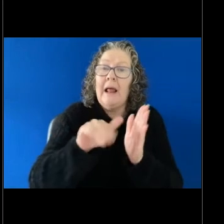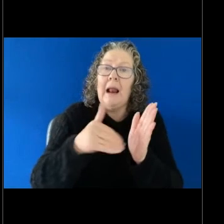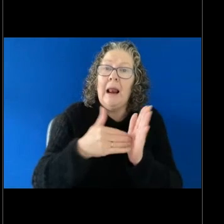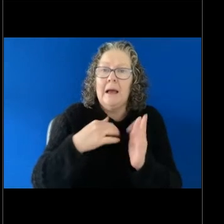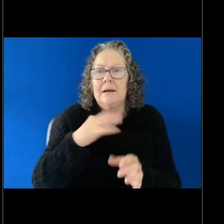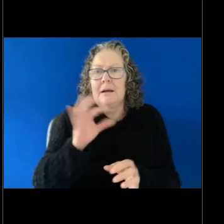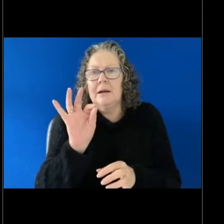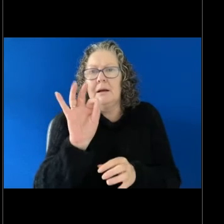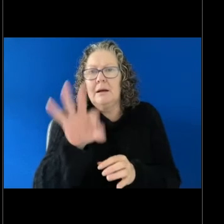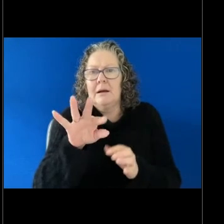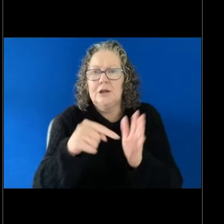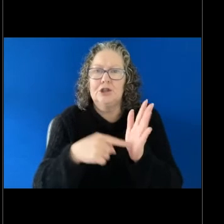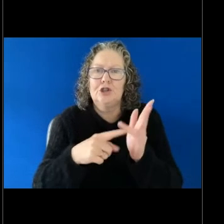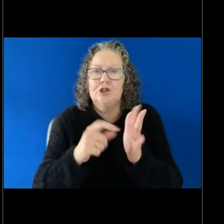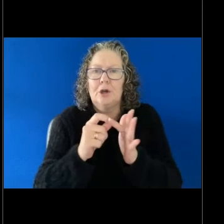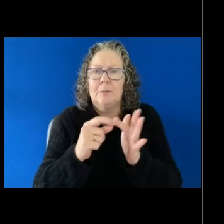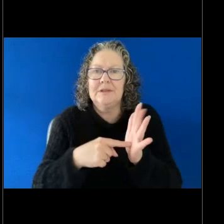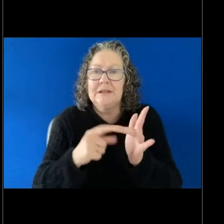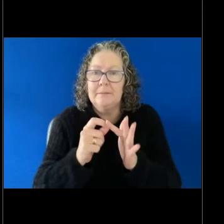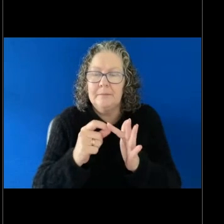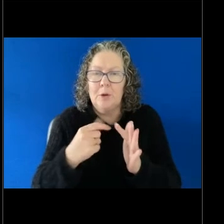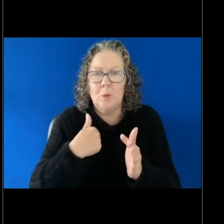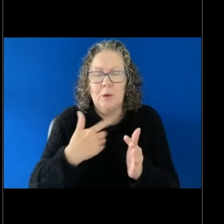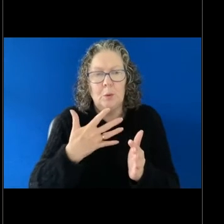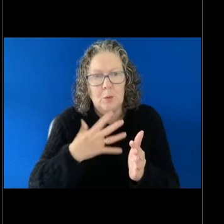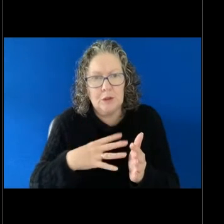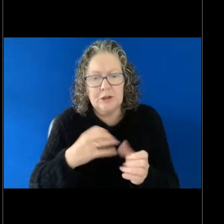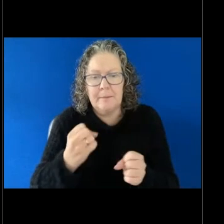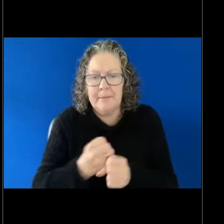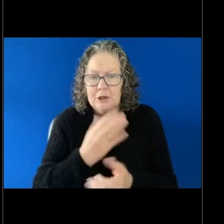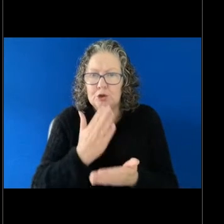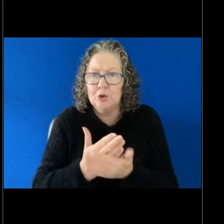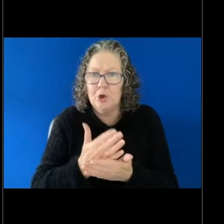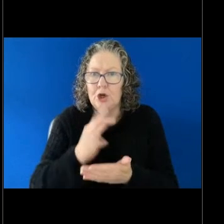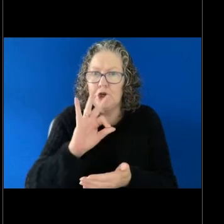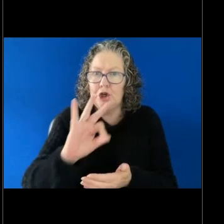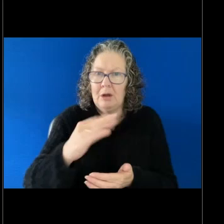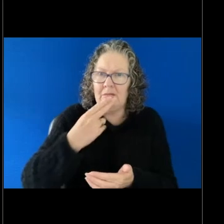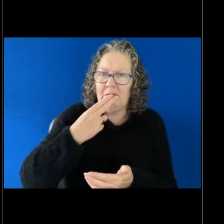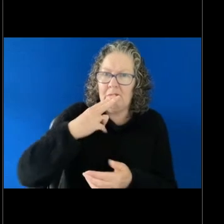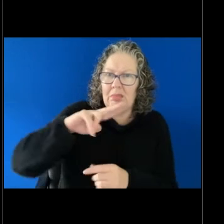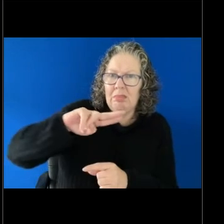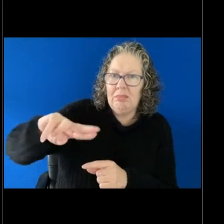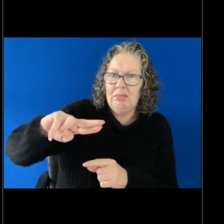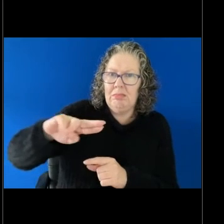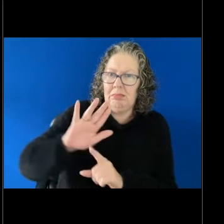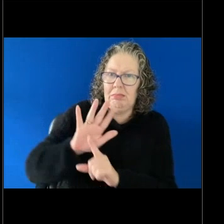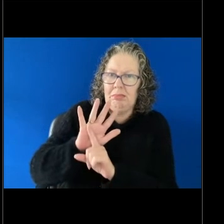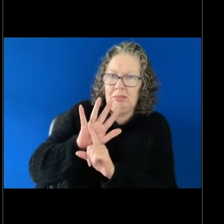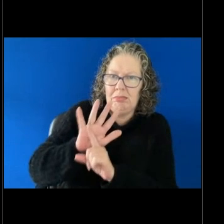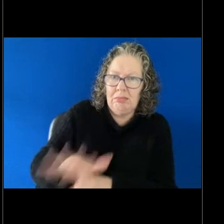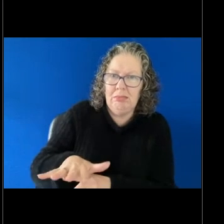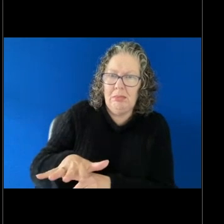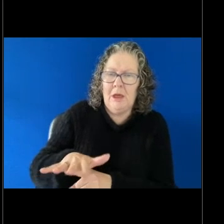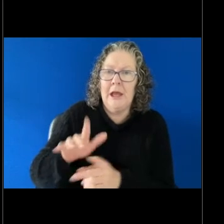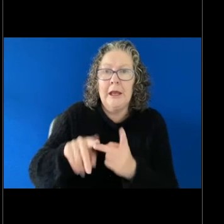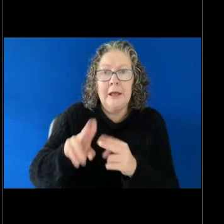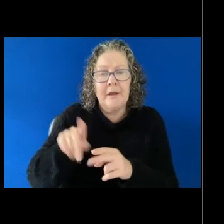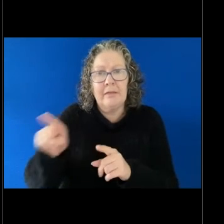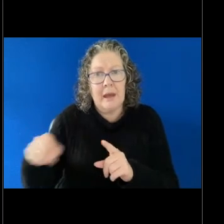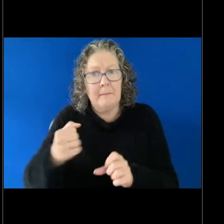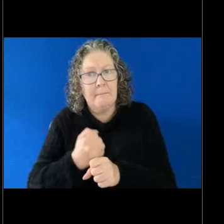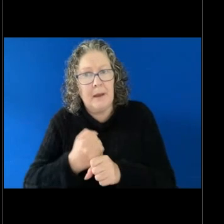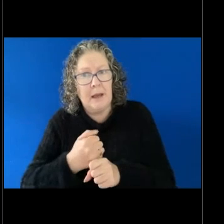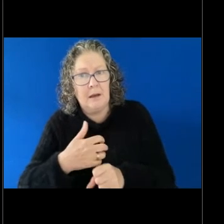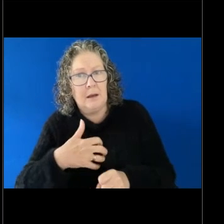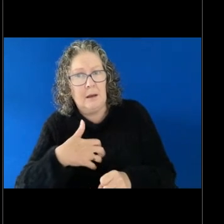to dispel any stigma or shame around making civil claims in relation to sexual harassment and really